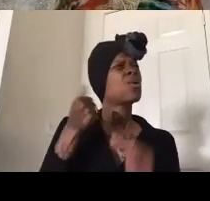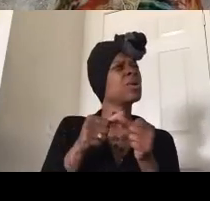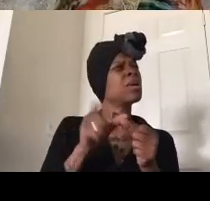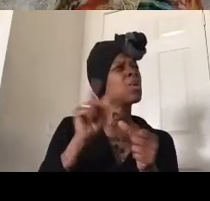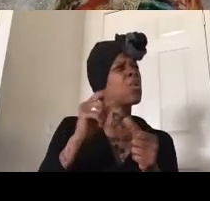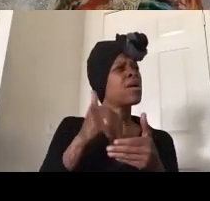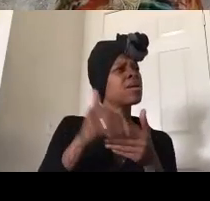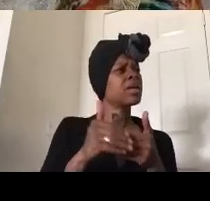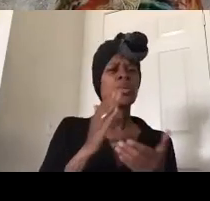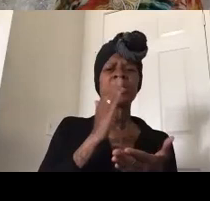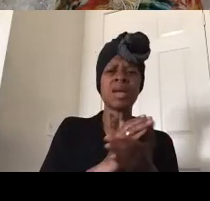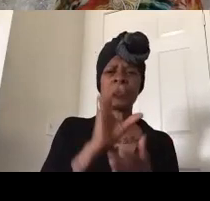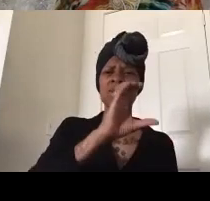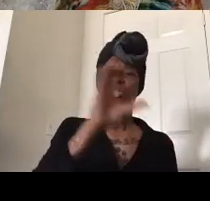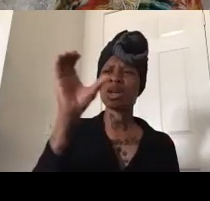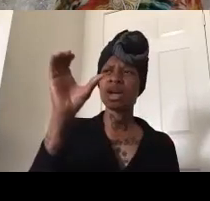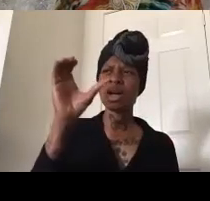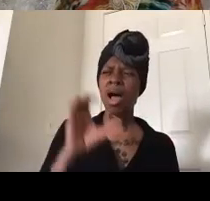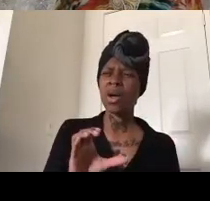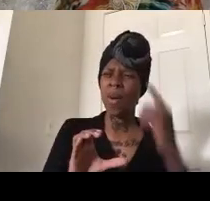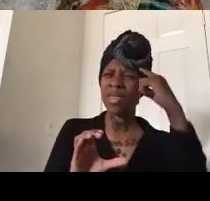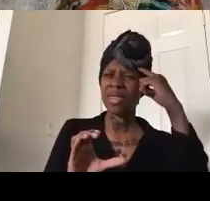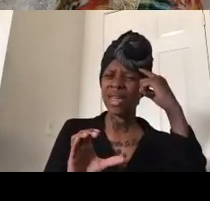stopped in chicago i think may have been our next stop